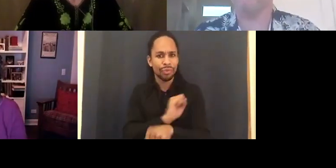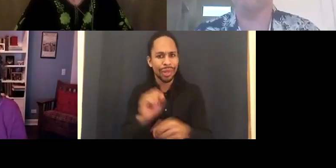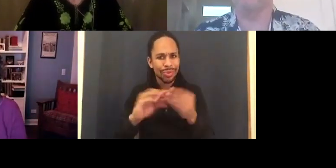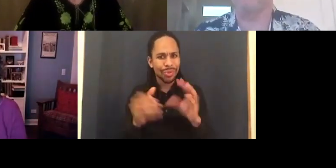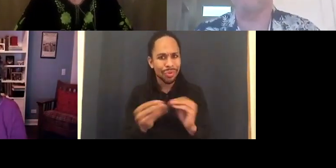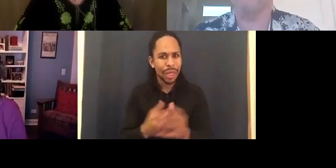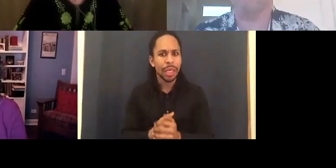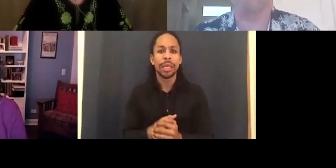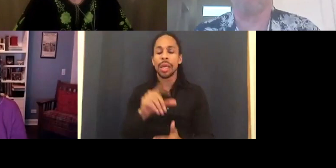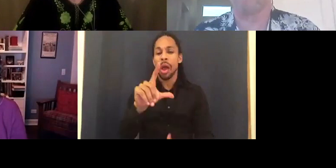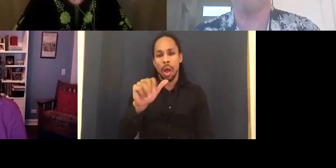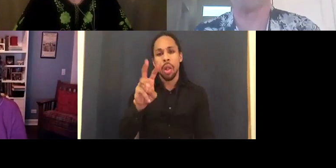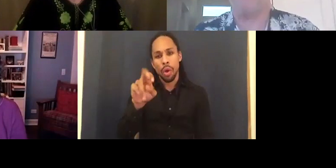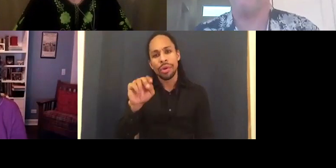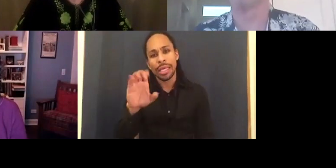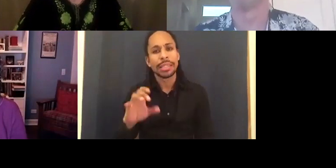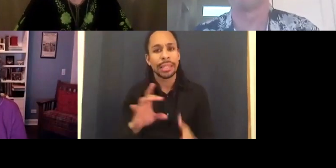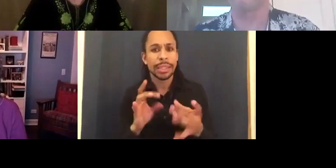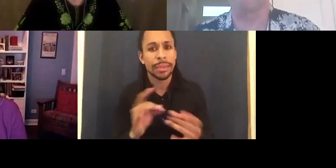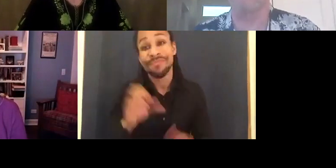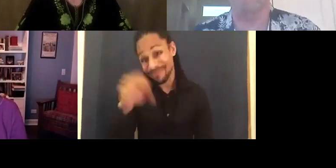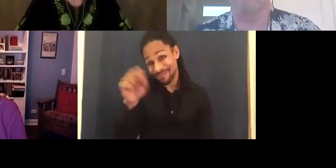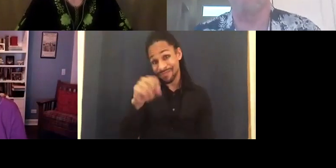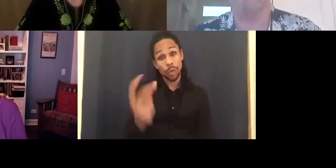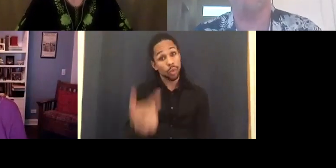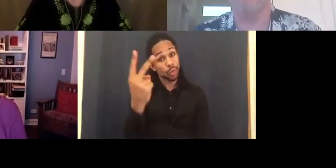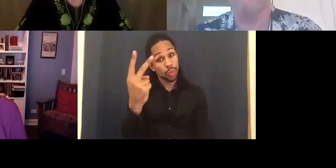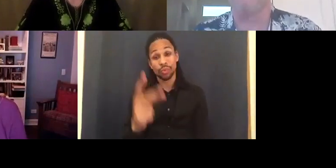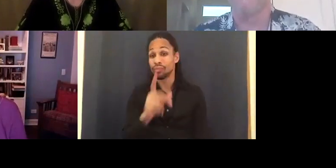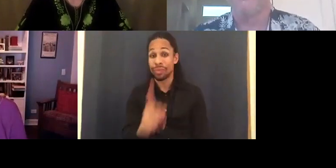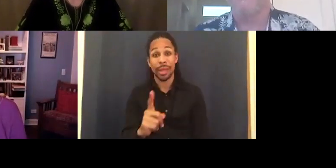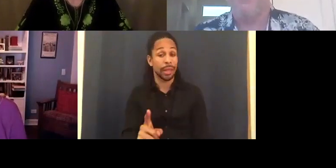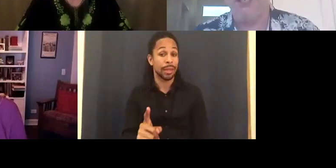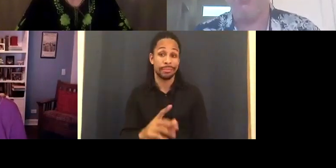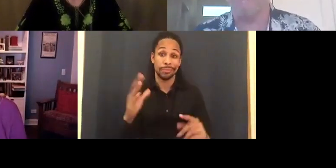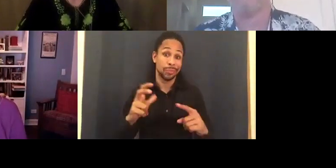excellent choices for really bad disability films. Susan. It's to you.